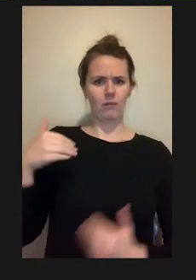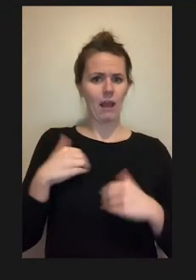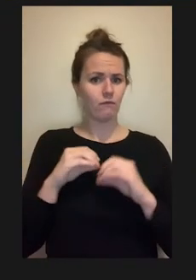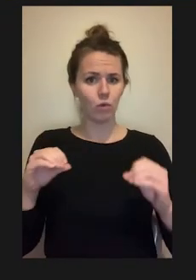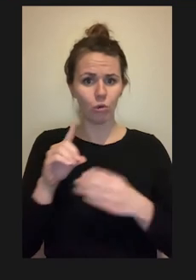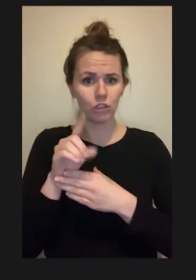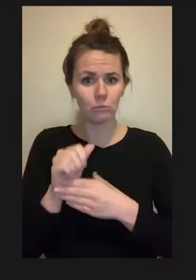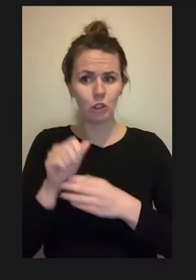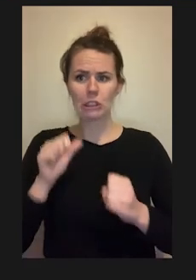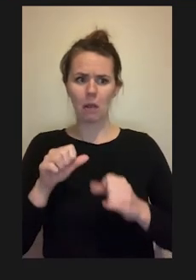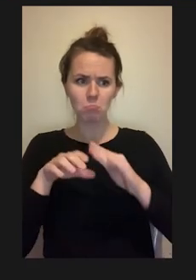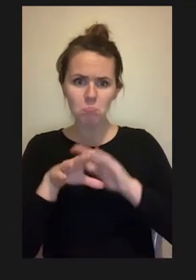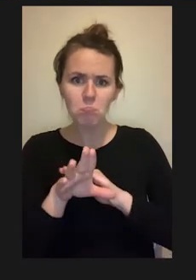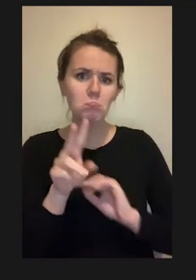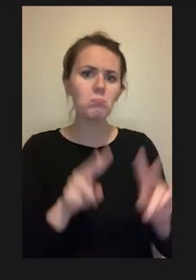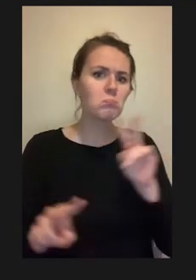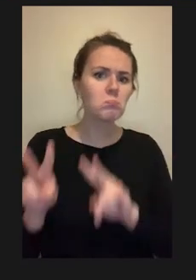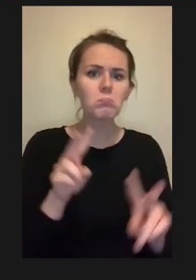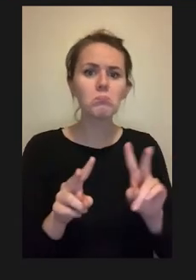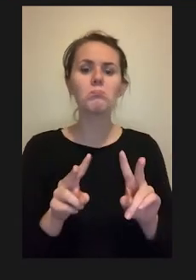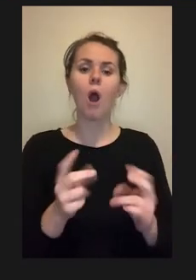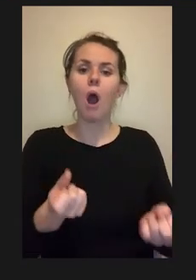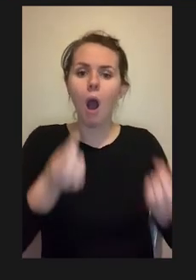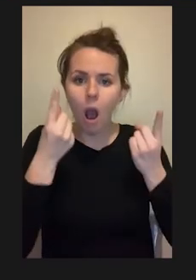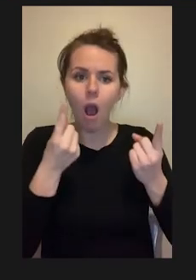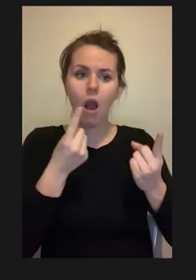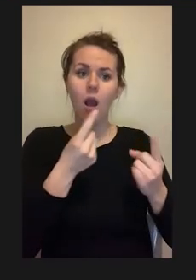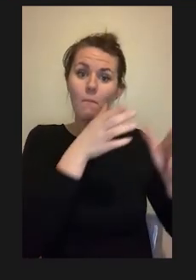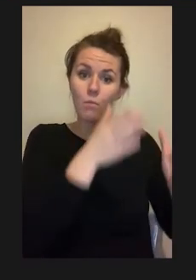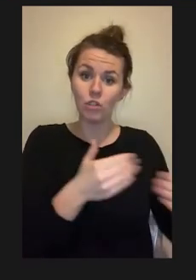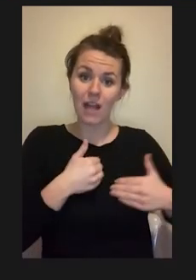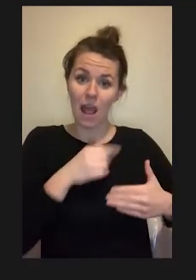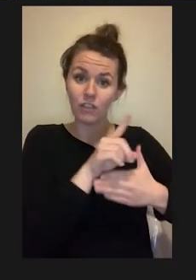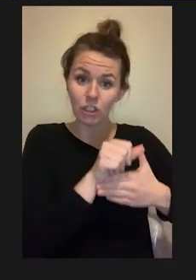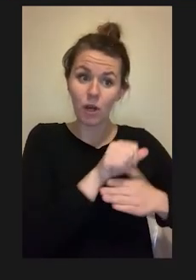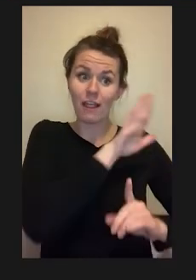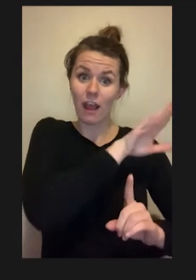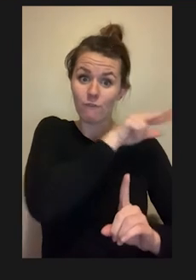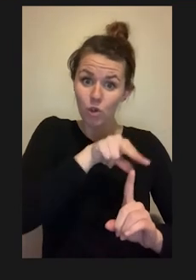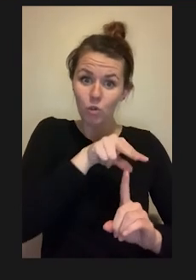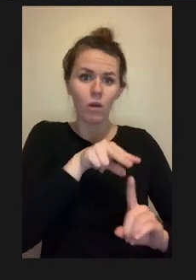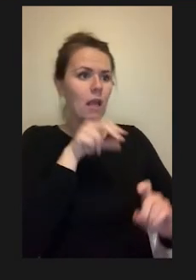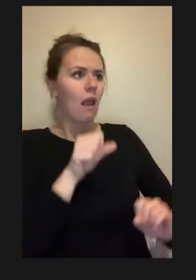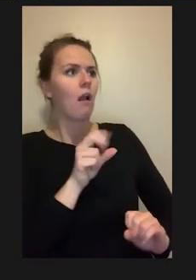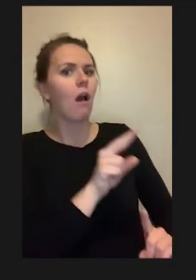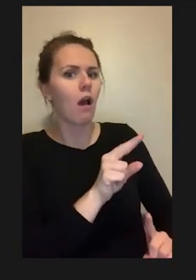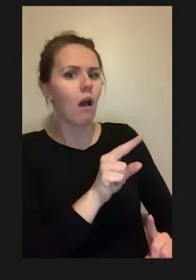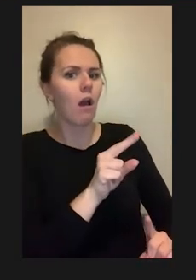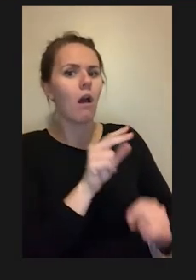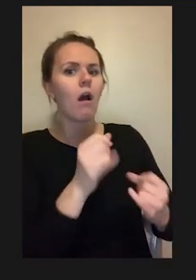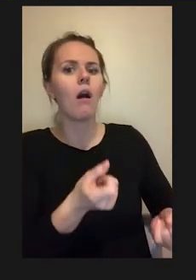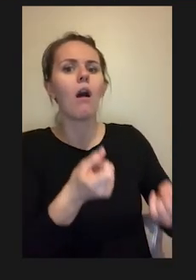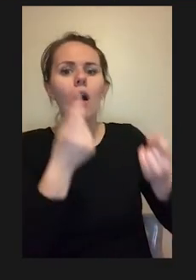to get a perspective of what someone with a disability is viewing in the lab. In the